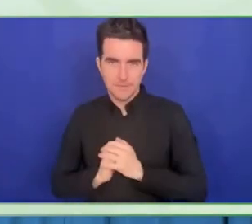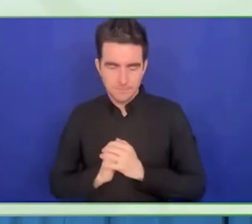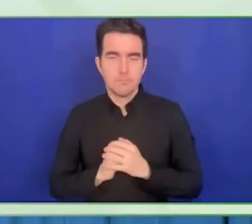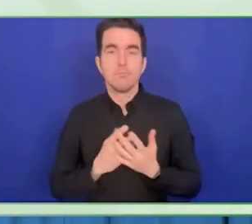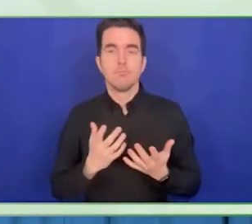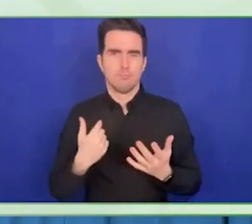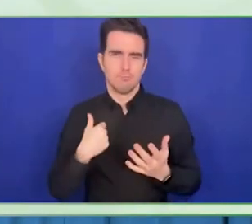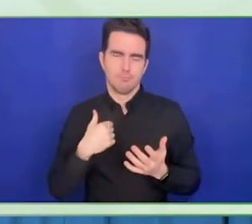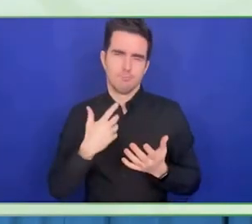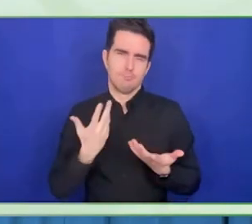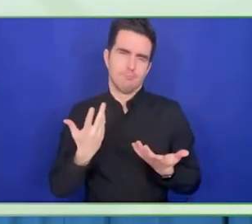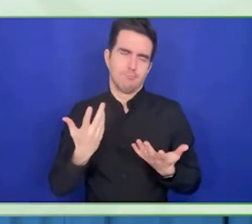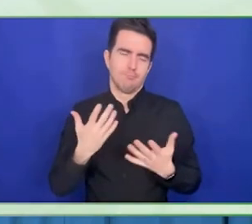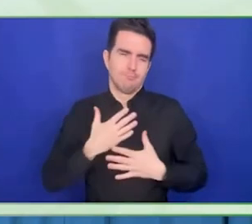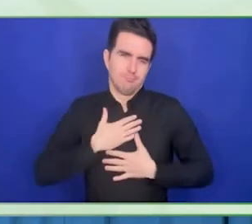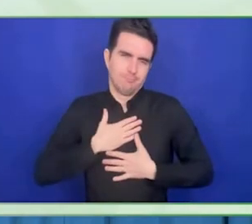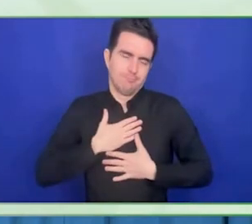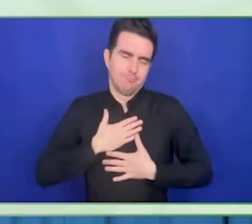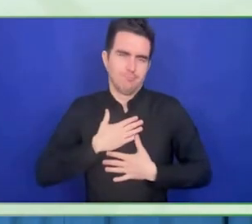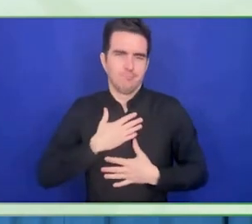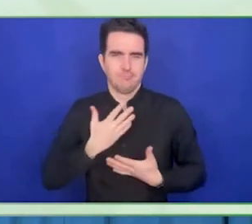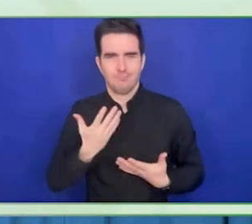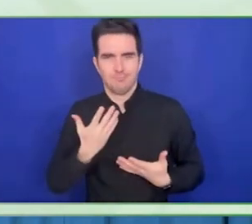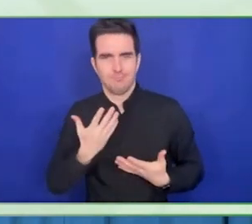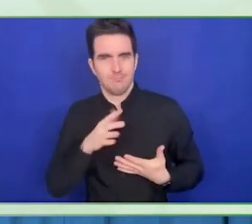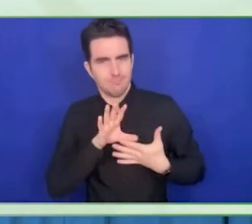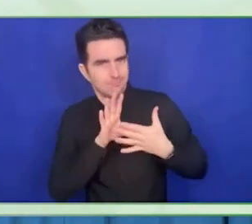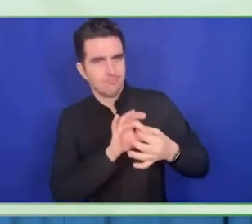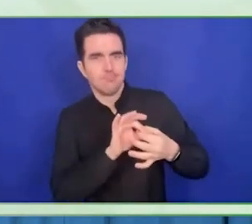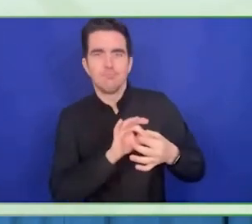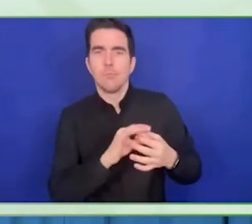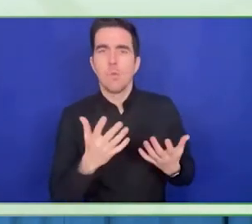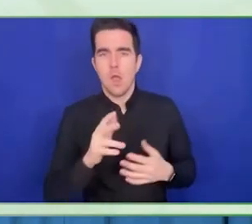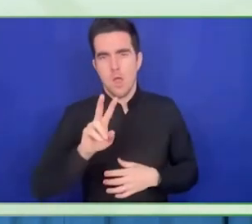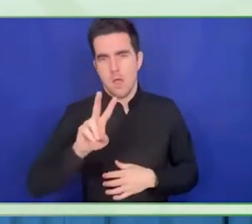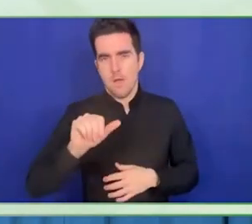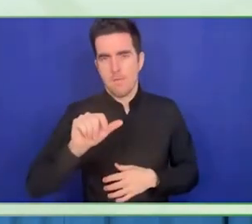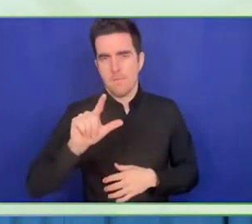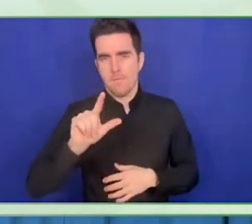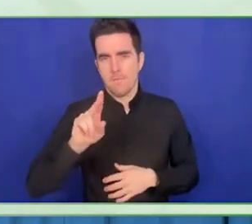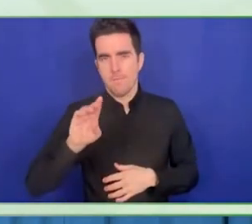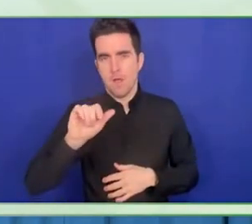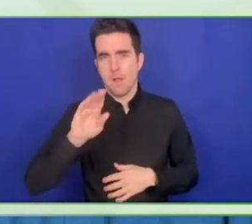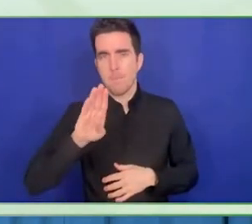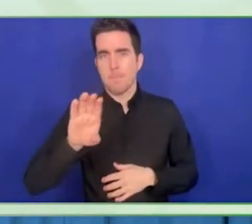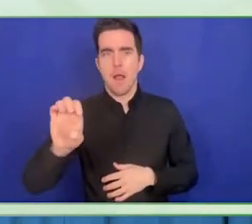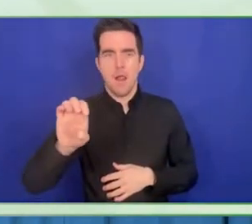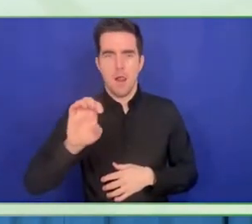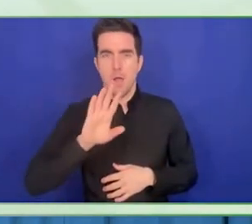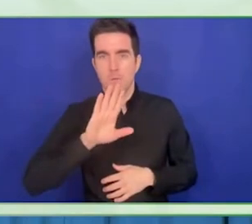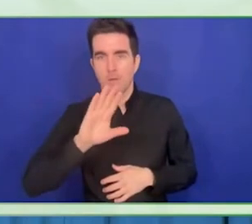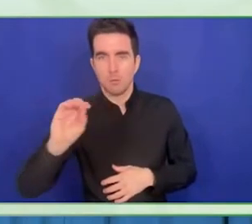Together with them we are not only changing the 500 companies